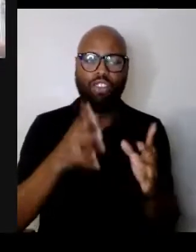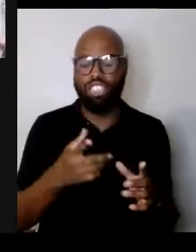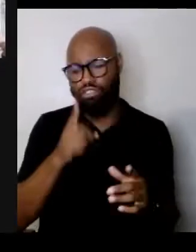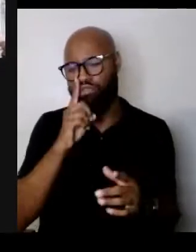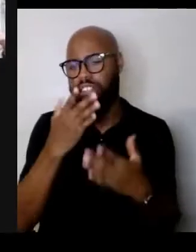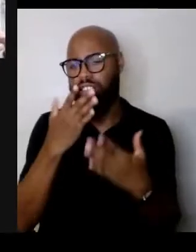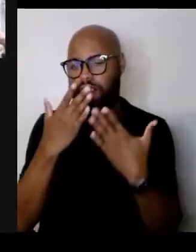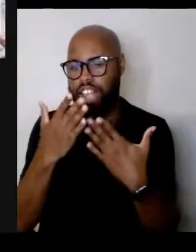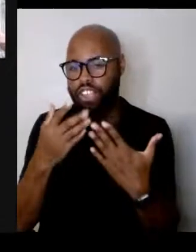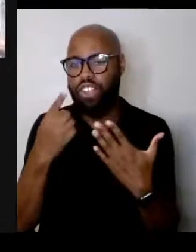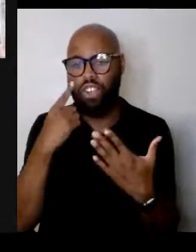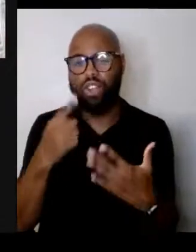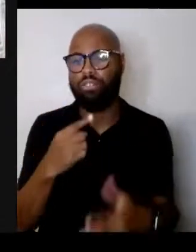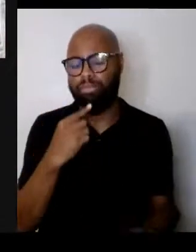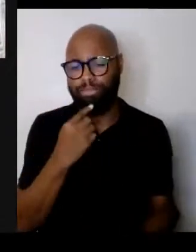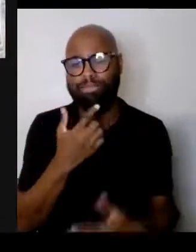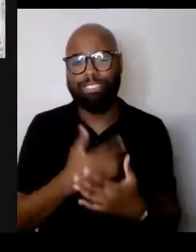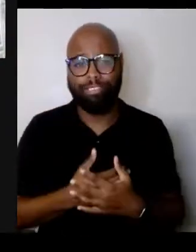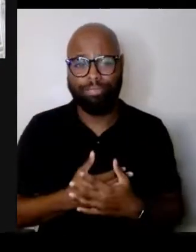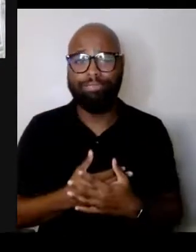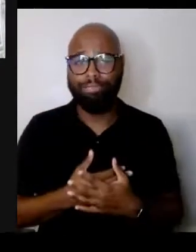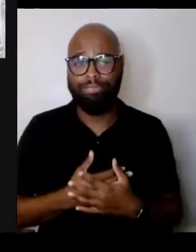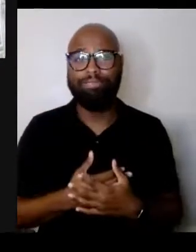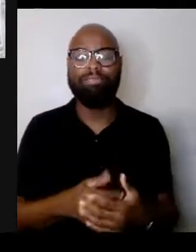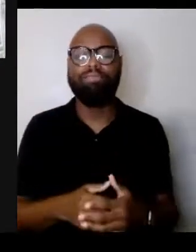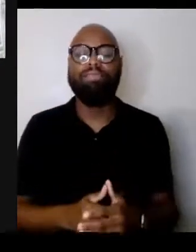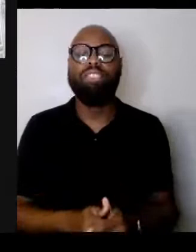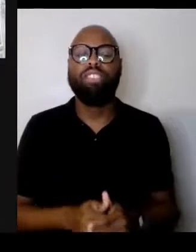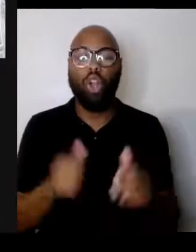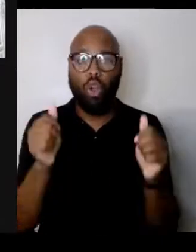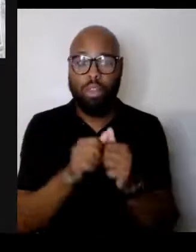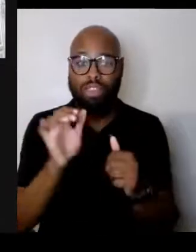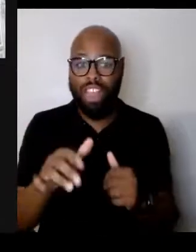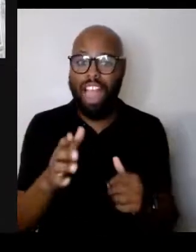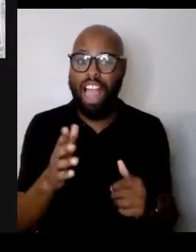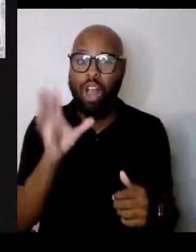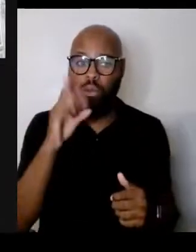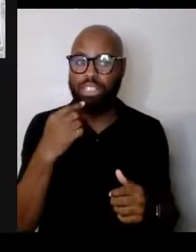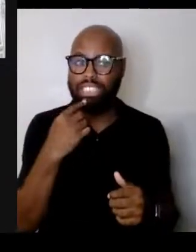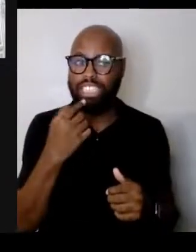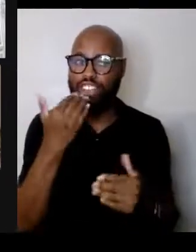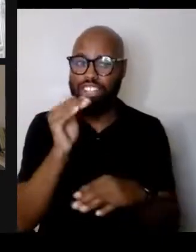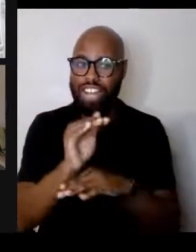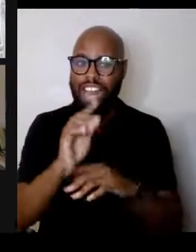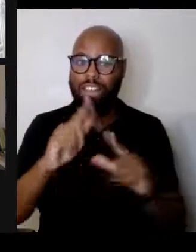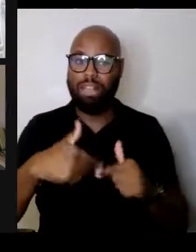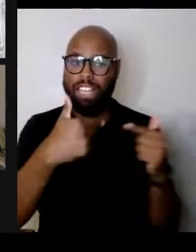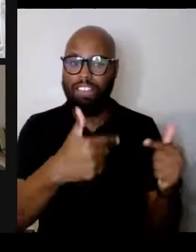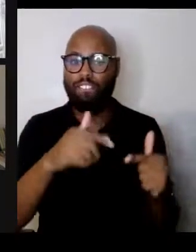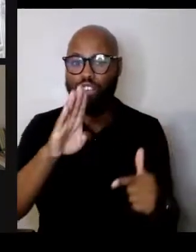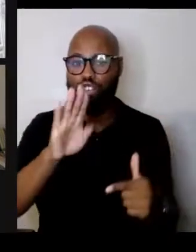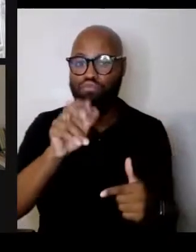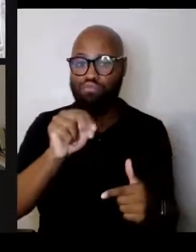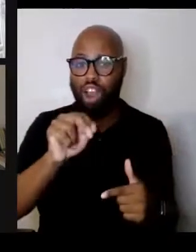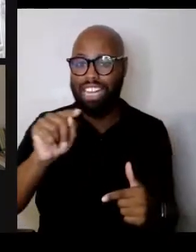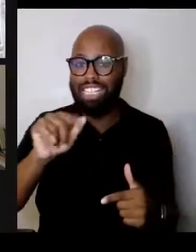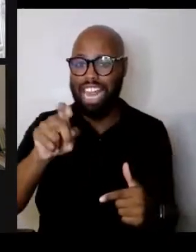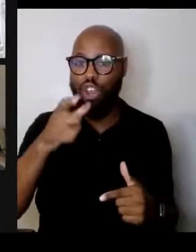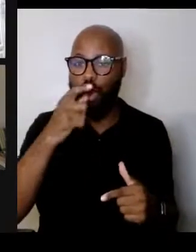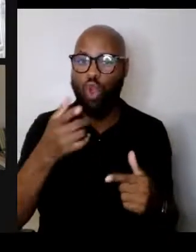With that, I'm gonna bid you a good night and hand it over to Brian Tate who will close this out for the evening.